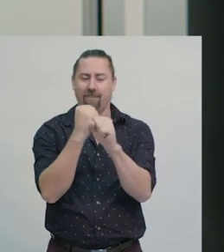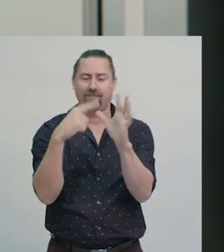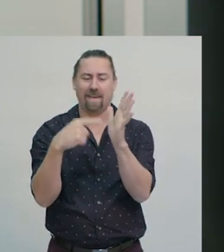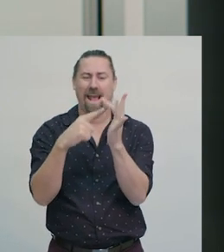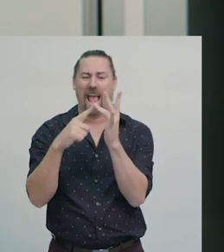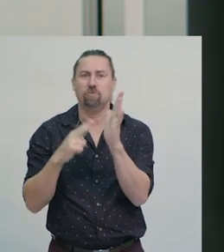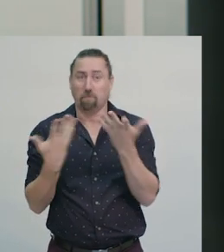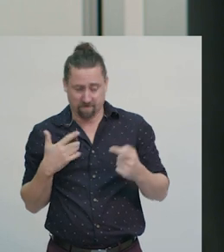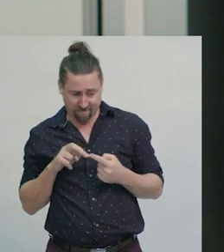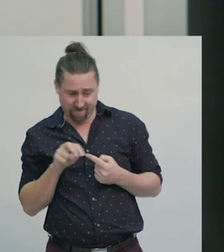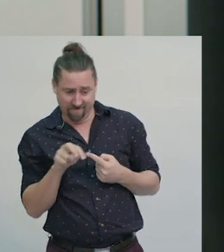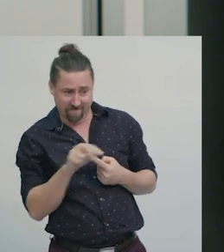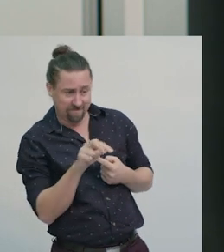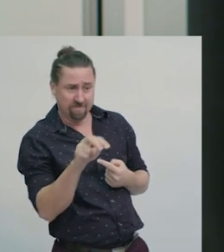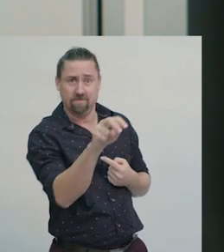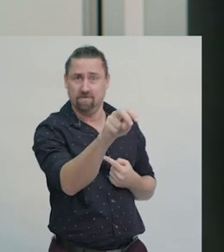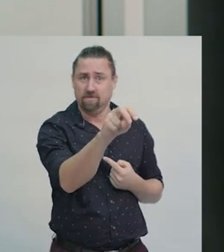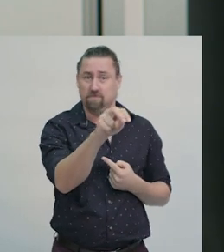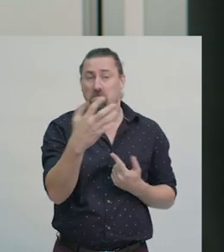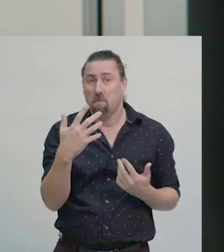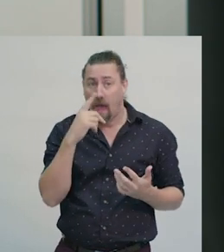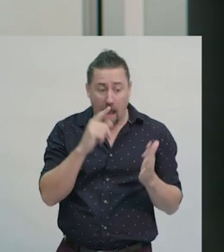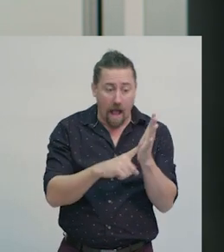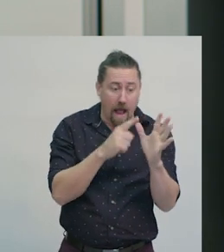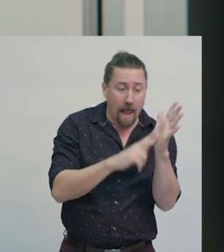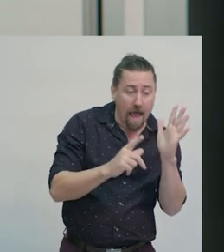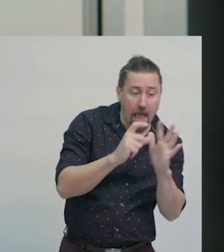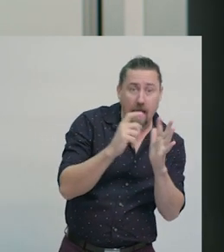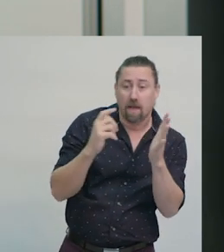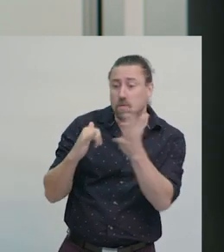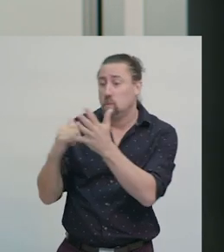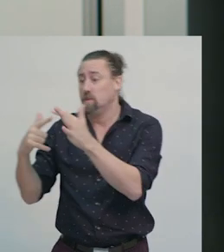Maps are used to navigate on land, at sea, and in the air.